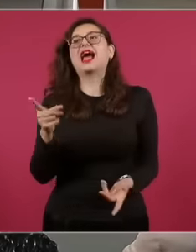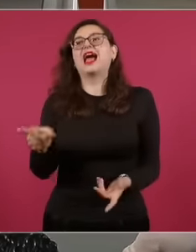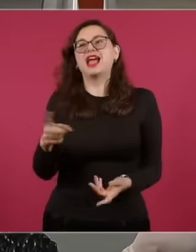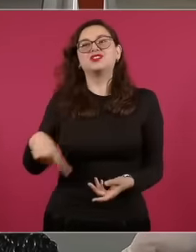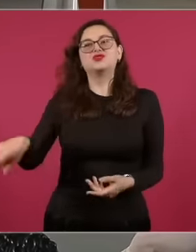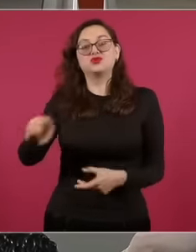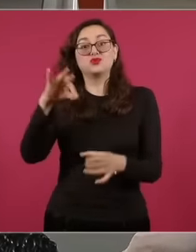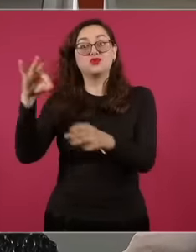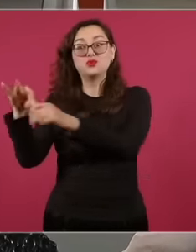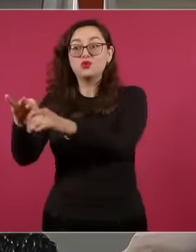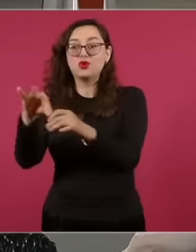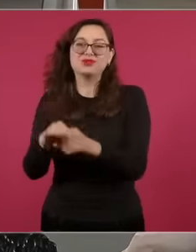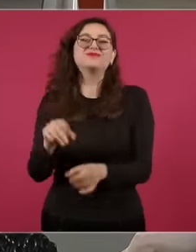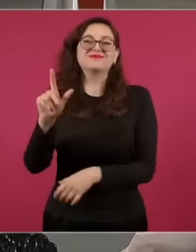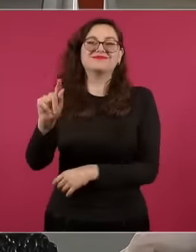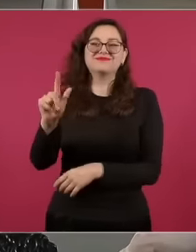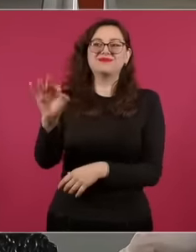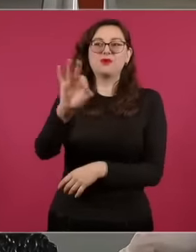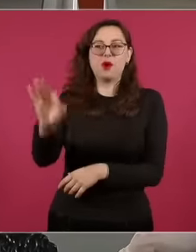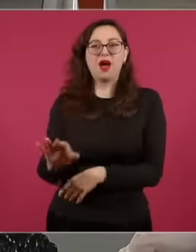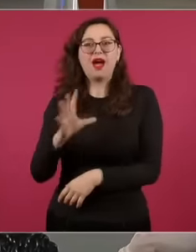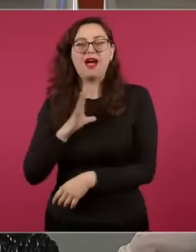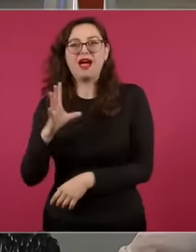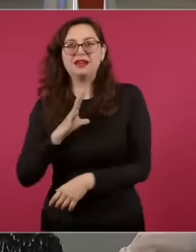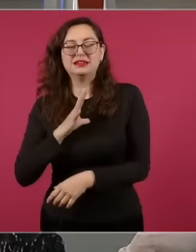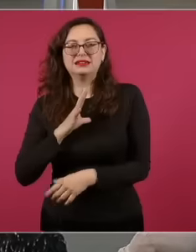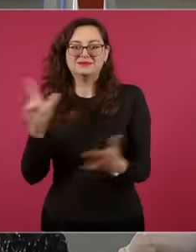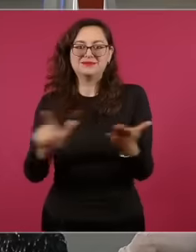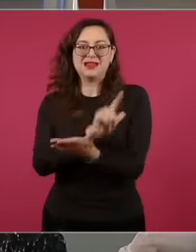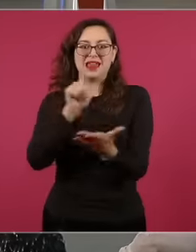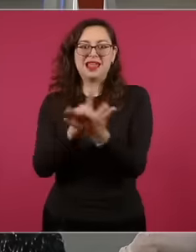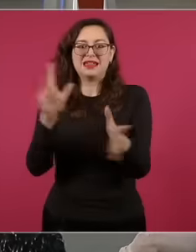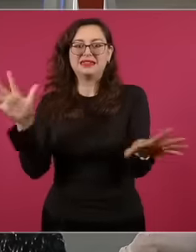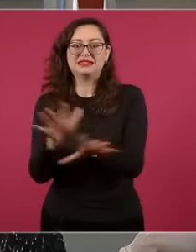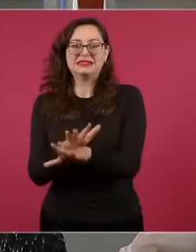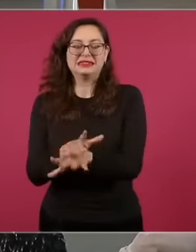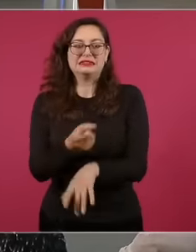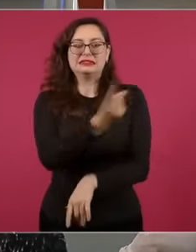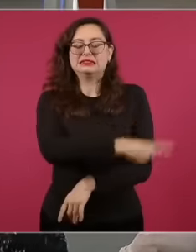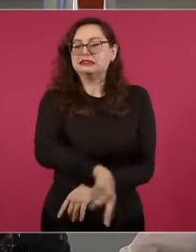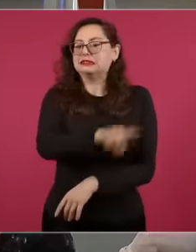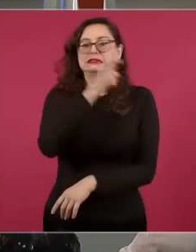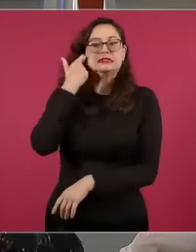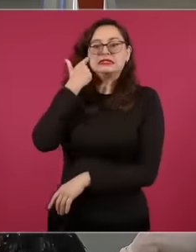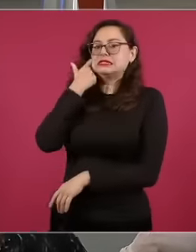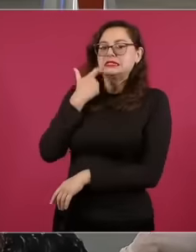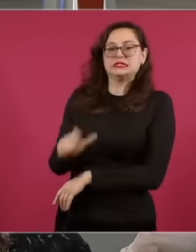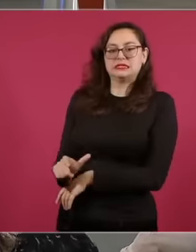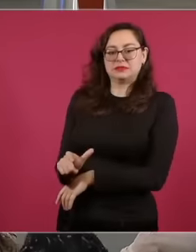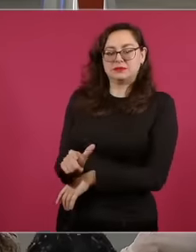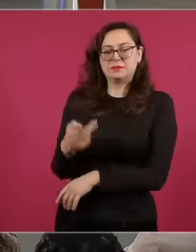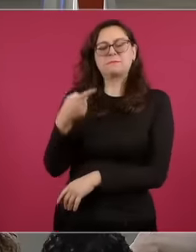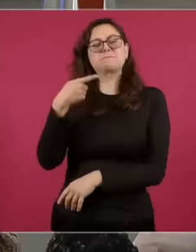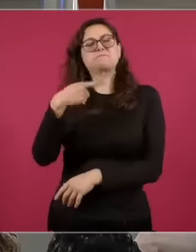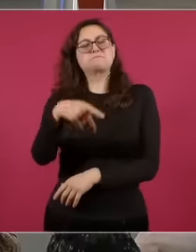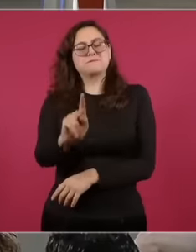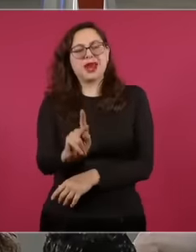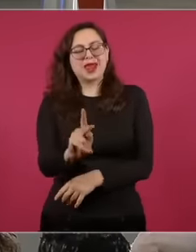So let's now go ahead and remember. What does our Constitution say about